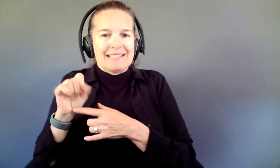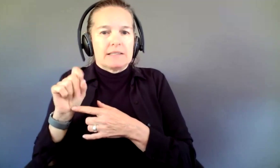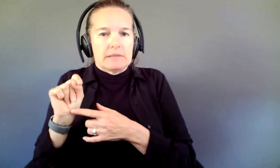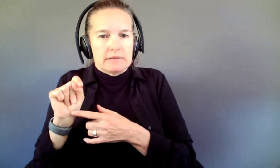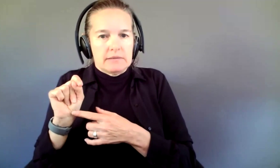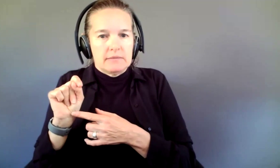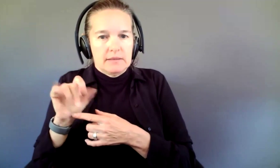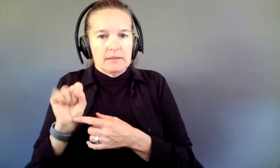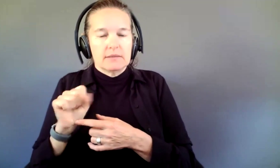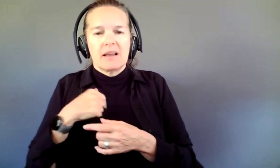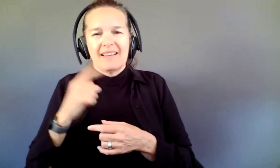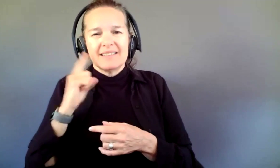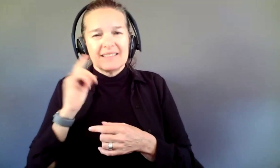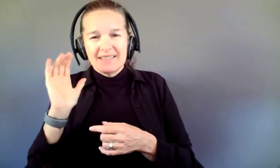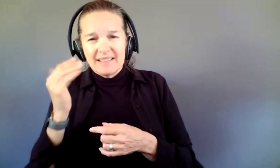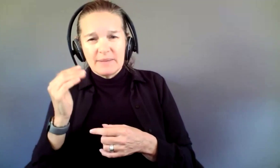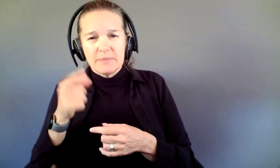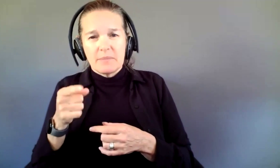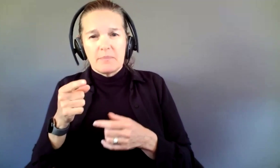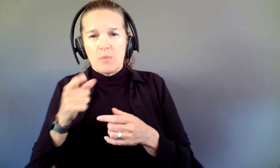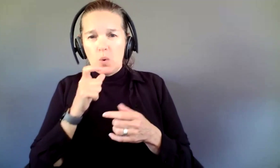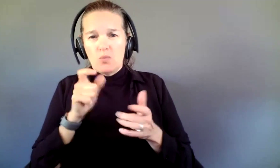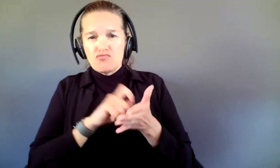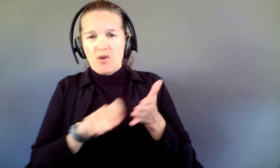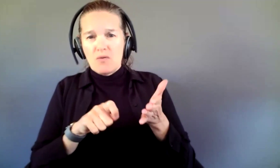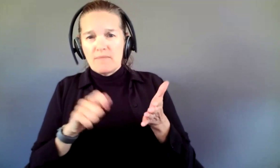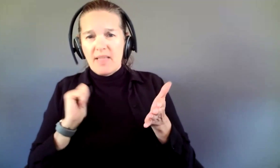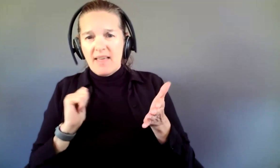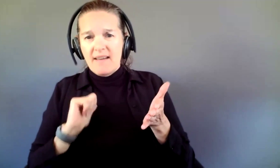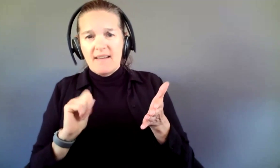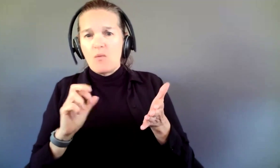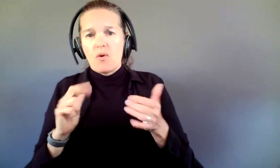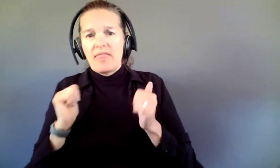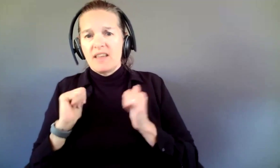to me like the playwright is the lead artist in that case, or the theater ensemble is the lead